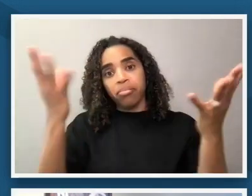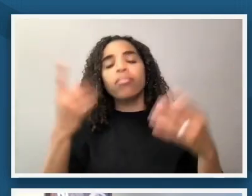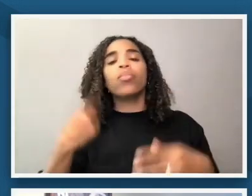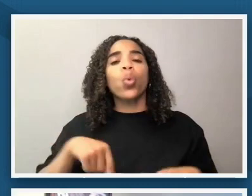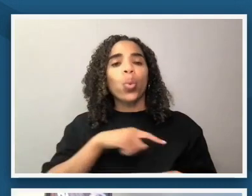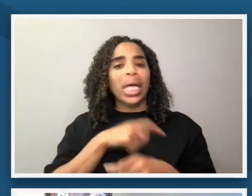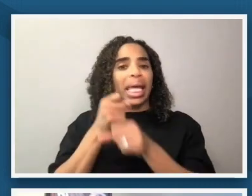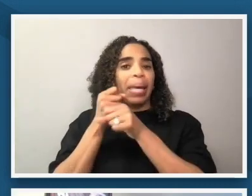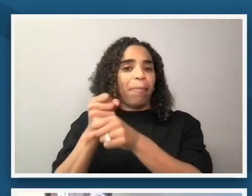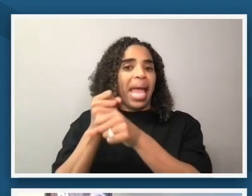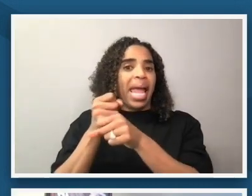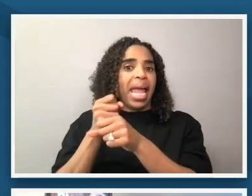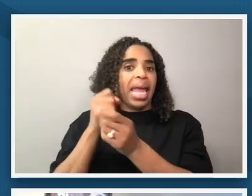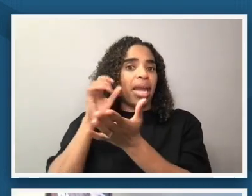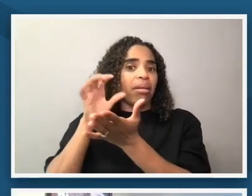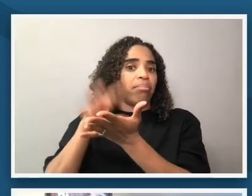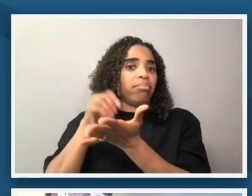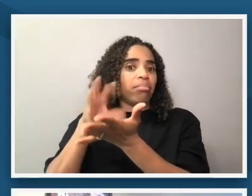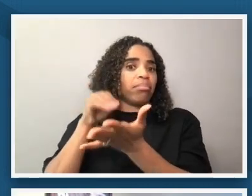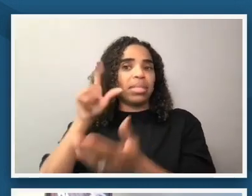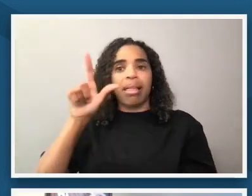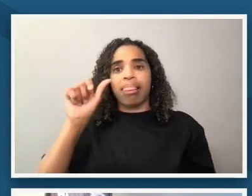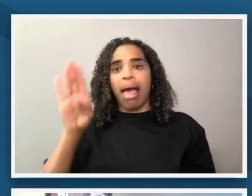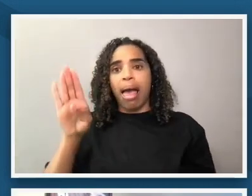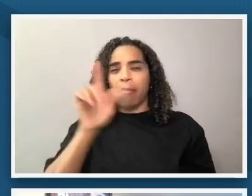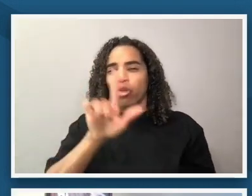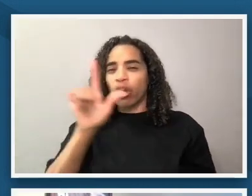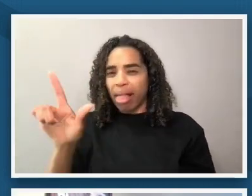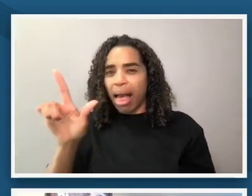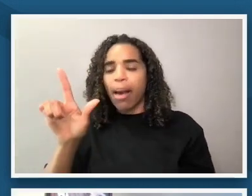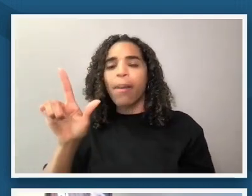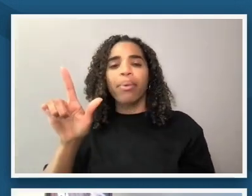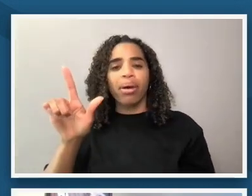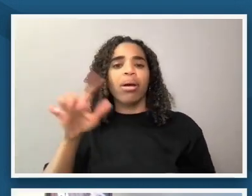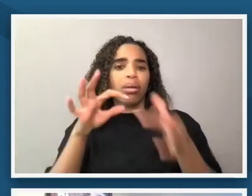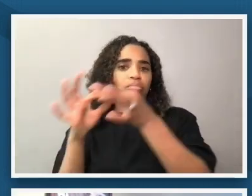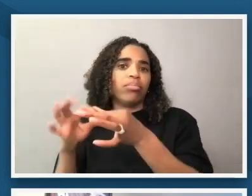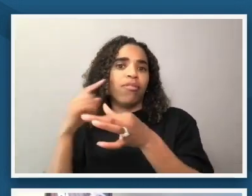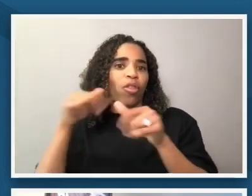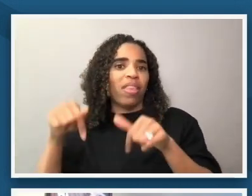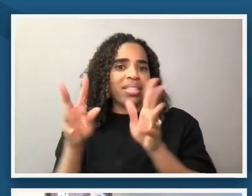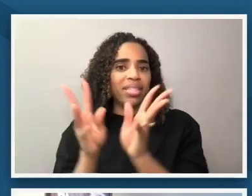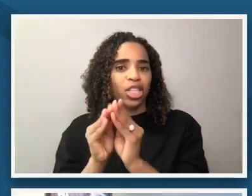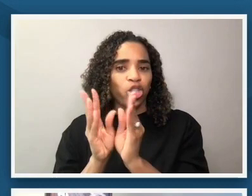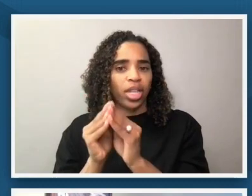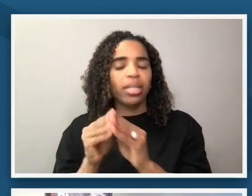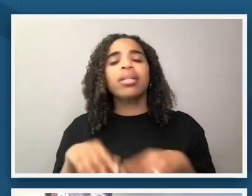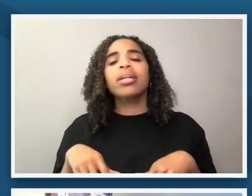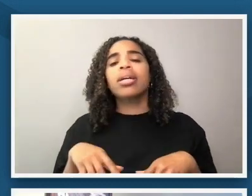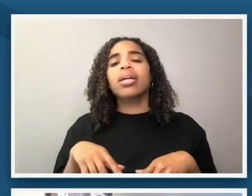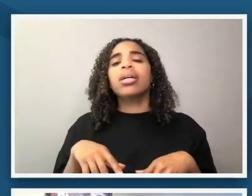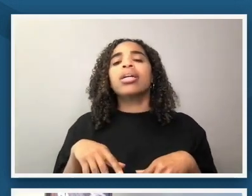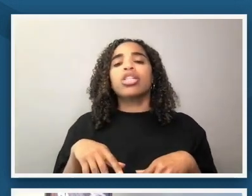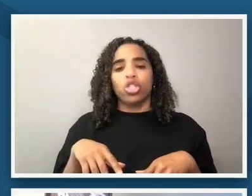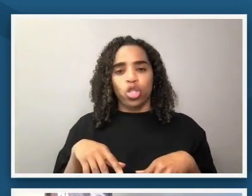learning lab collection in conjunction with this session